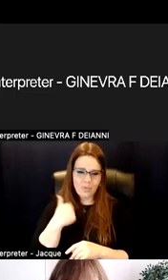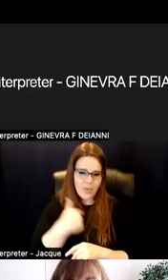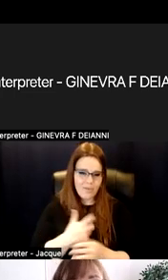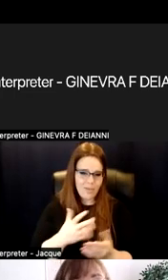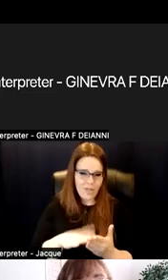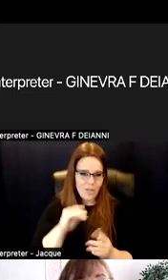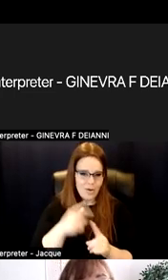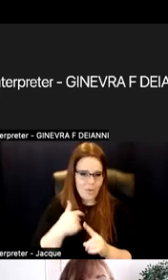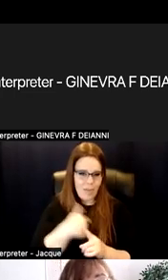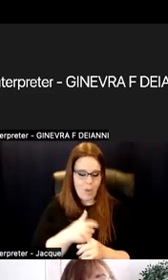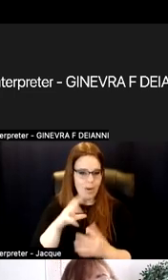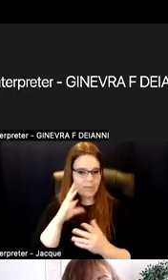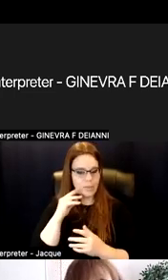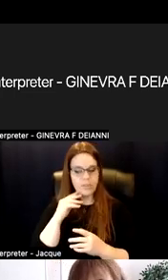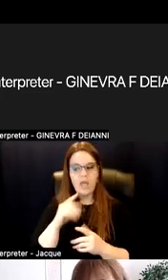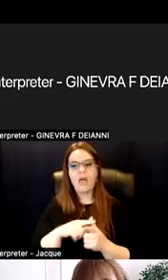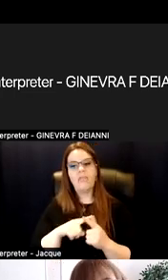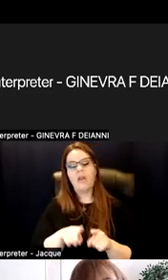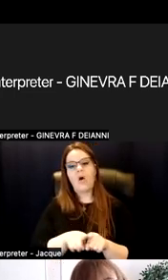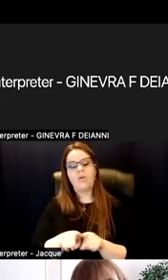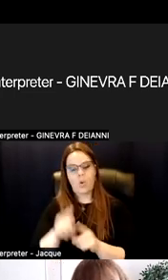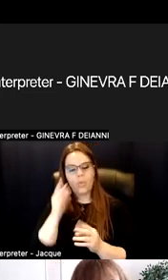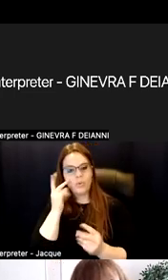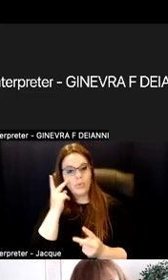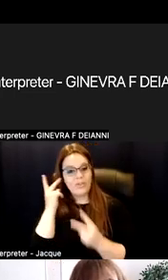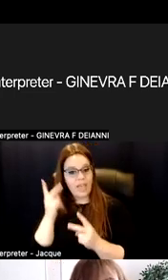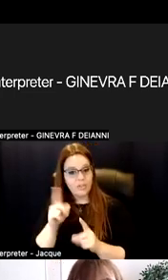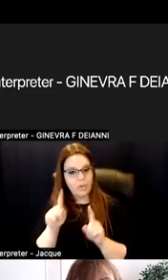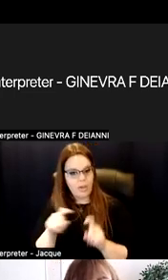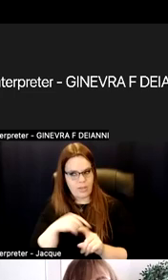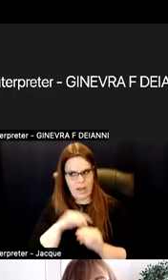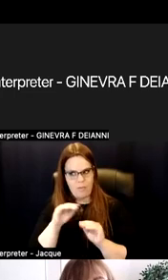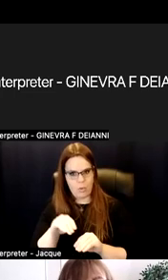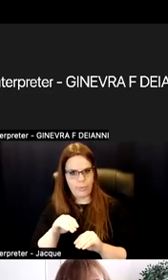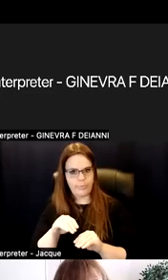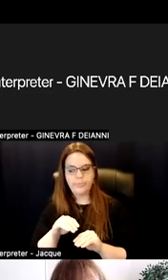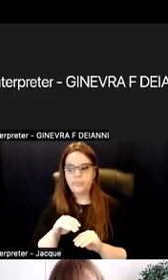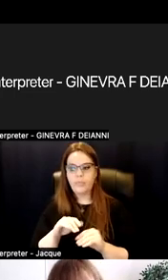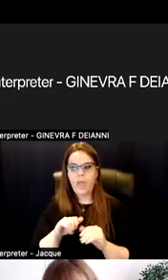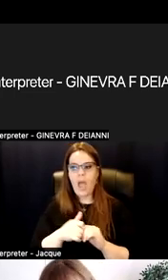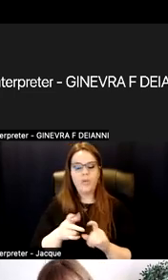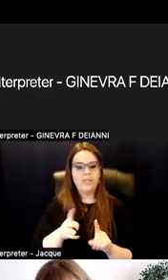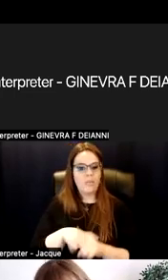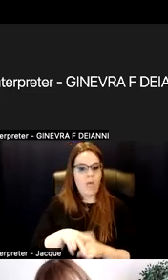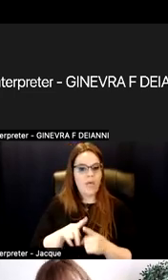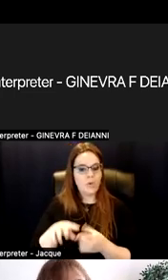And then also those reflection questions that I've put along the way to think about how this applies to your context.